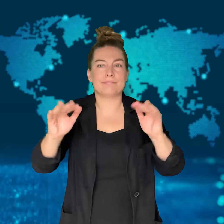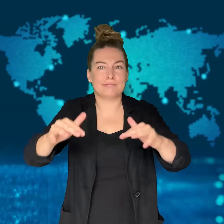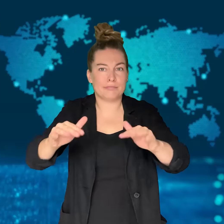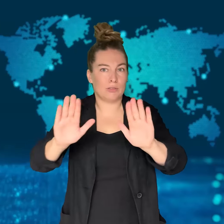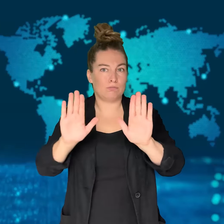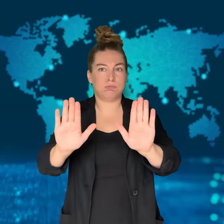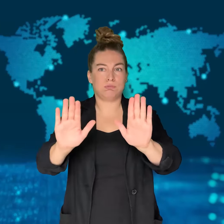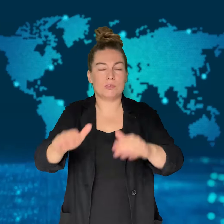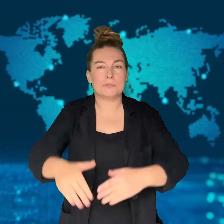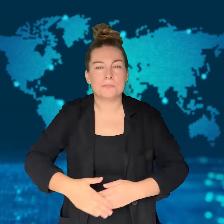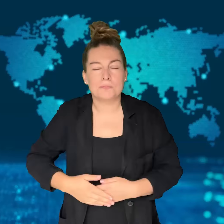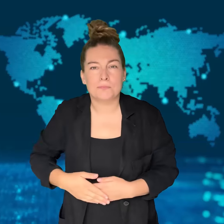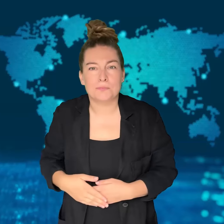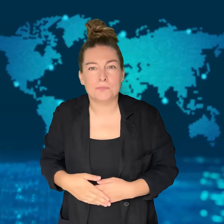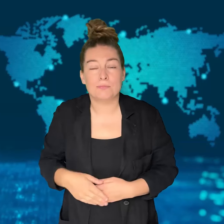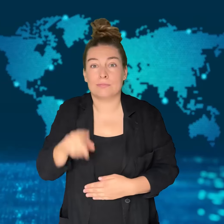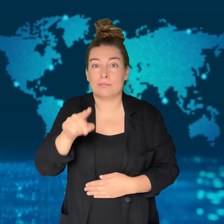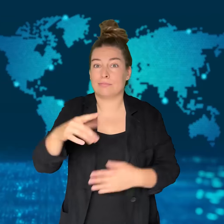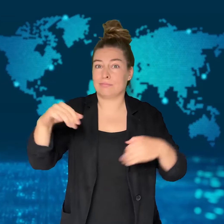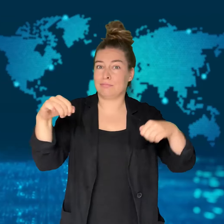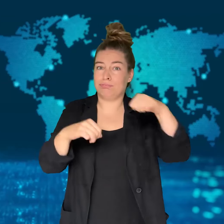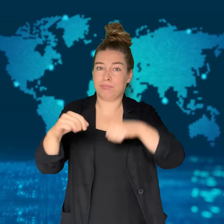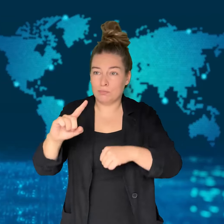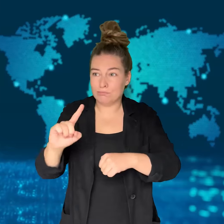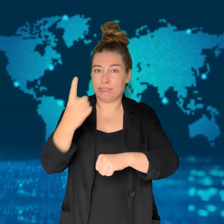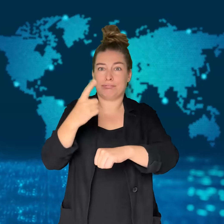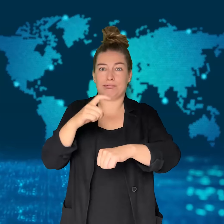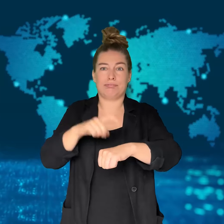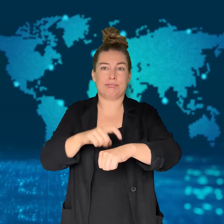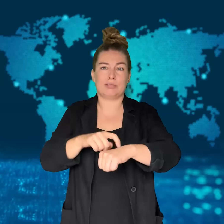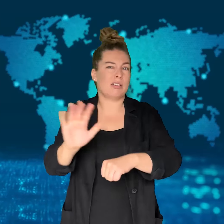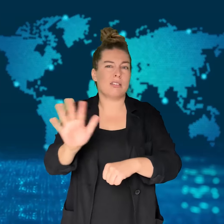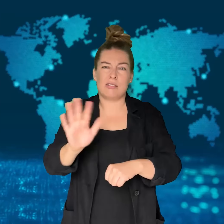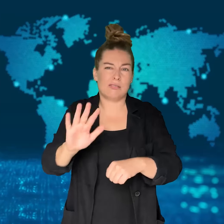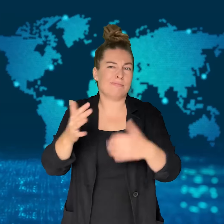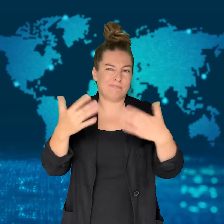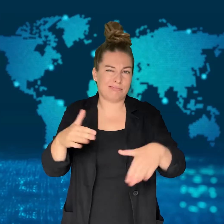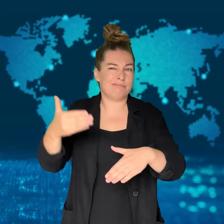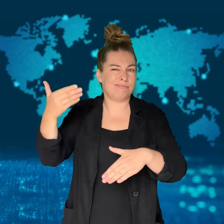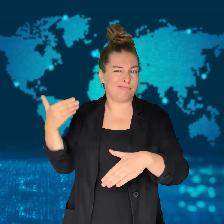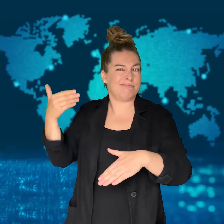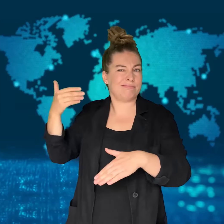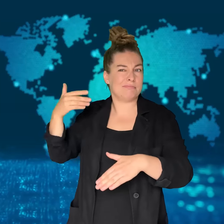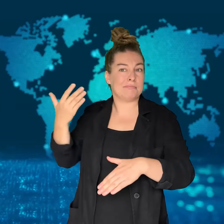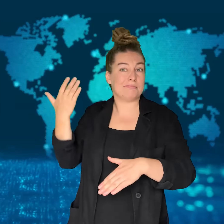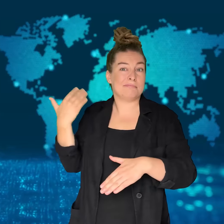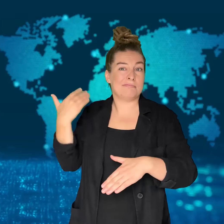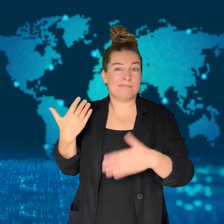It is not the first fight to take place in the Turkish Parliament.